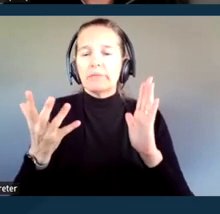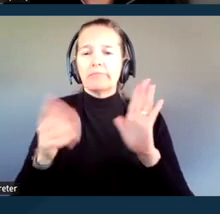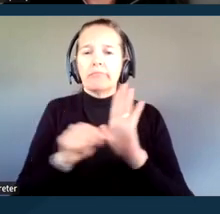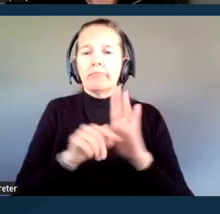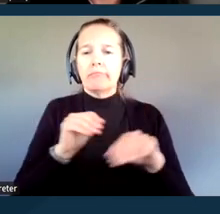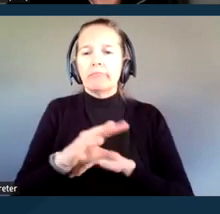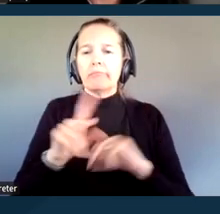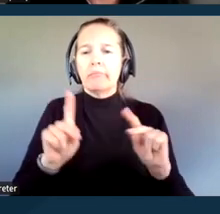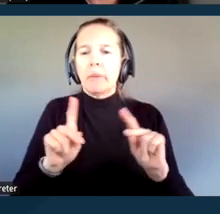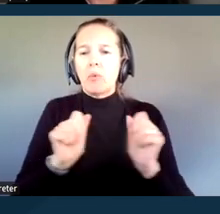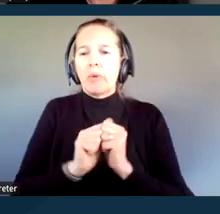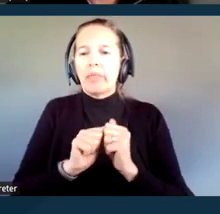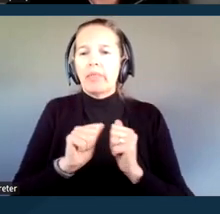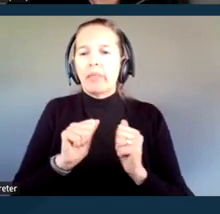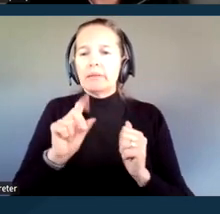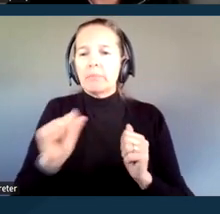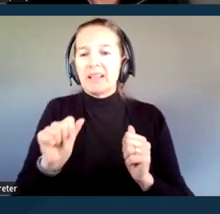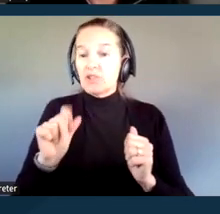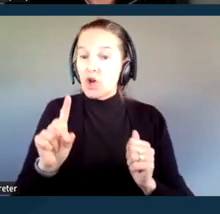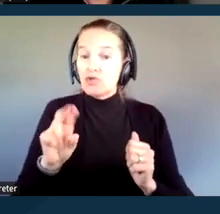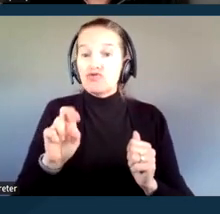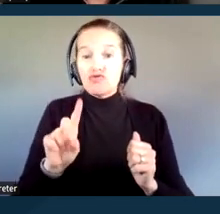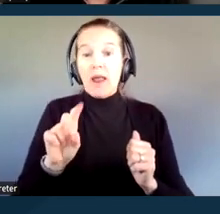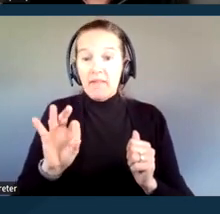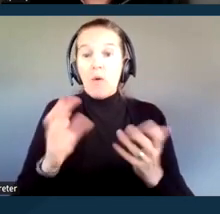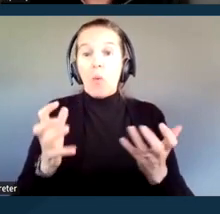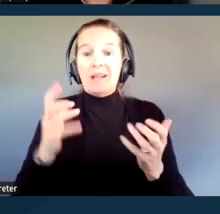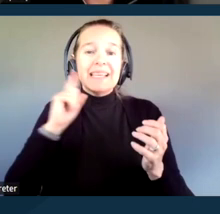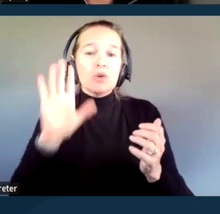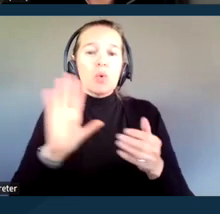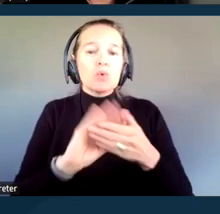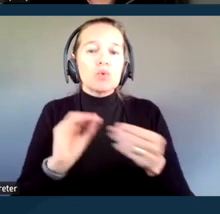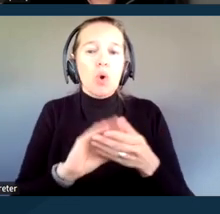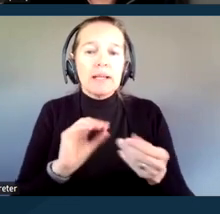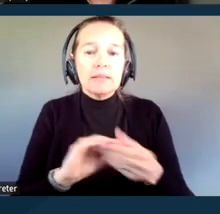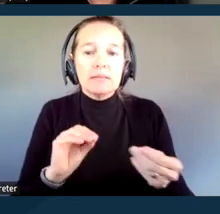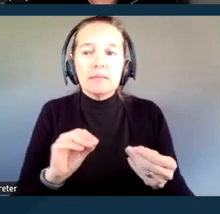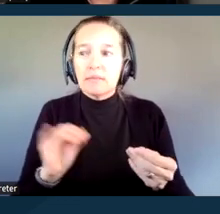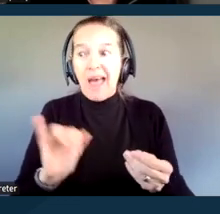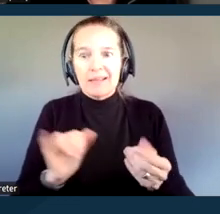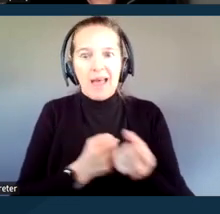DREDF would like to hear your stories as advocates in the community with assisting people